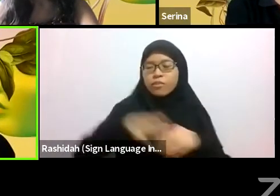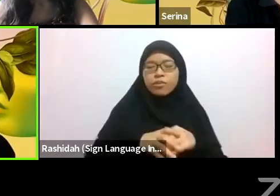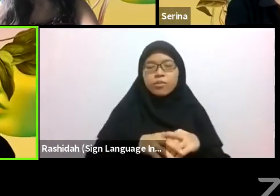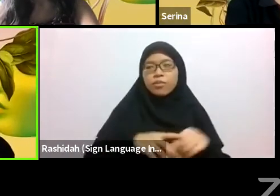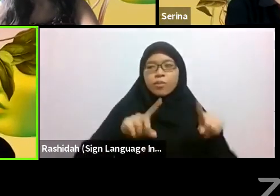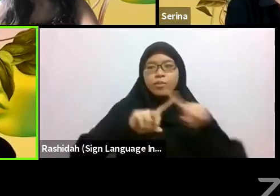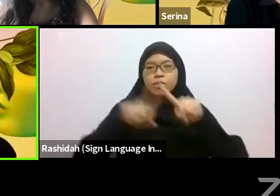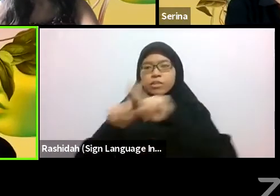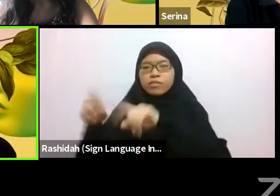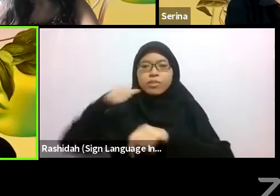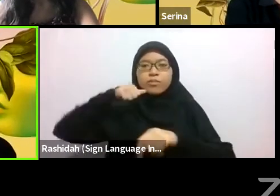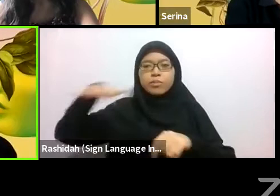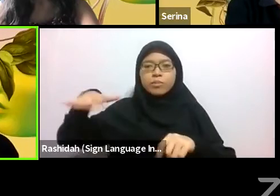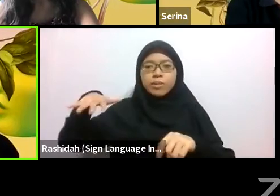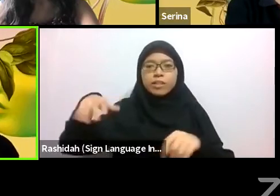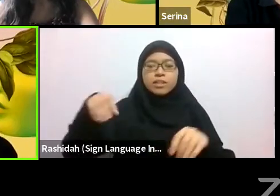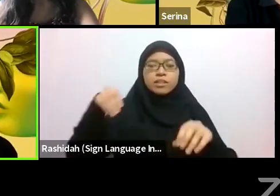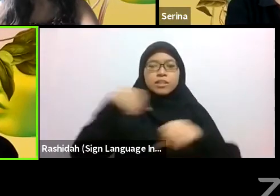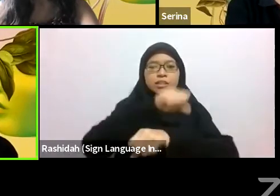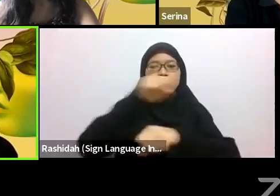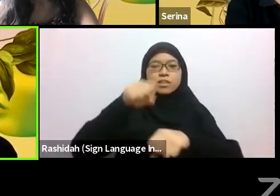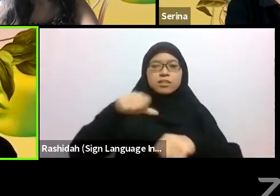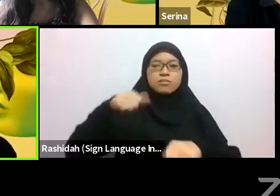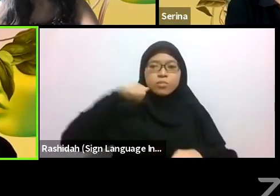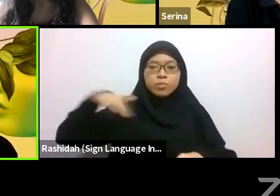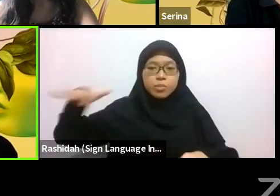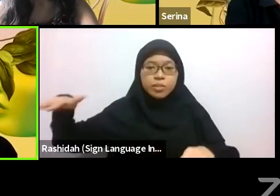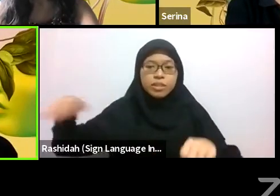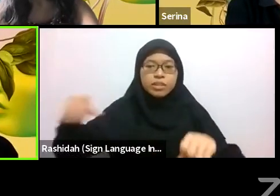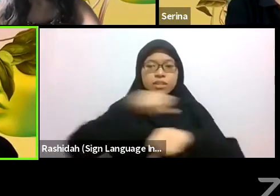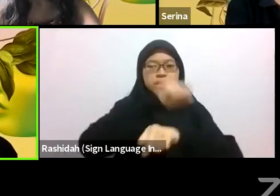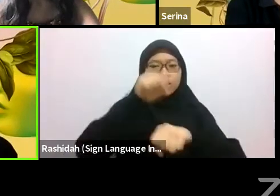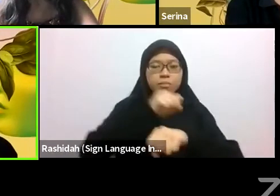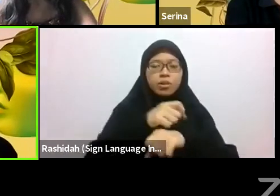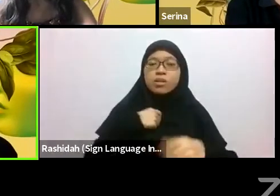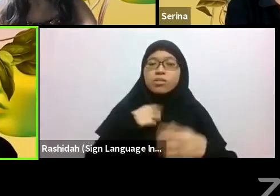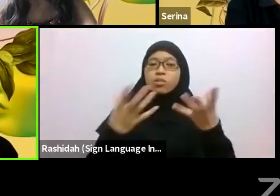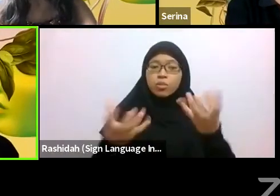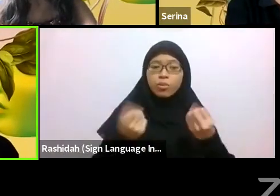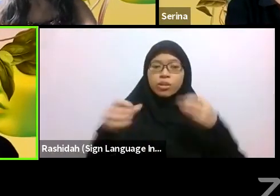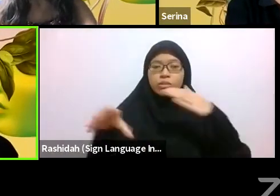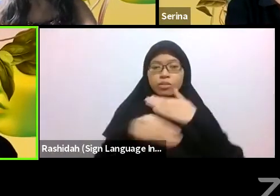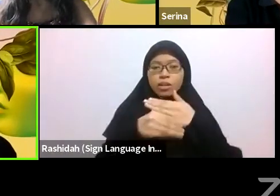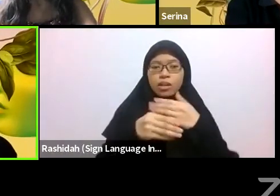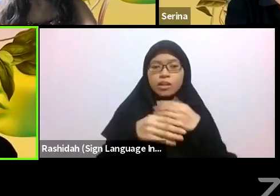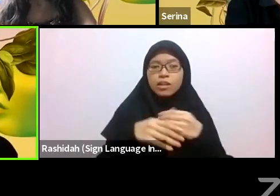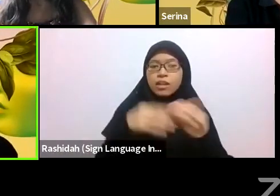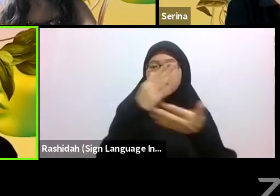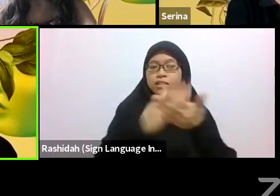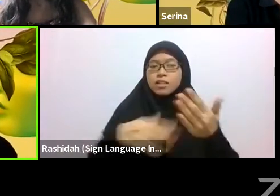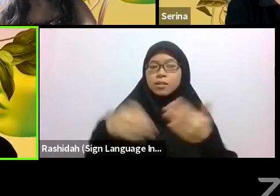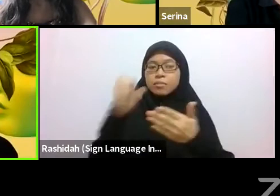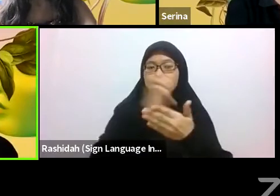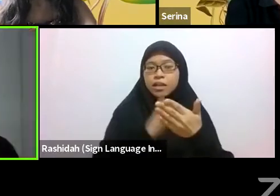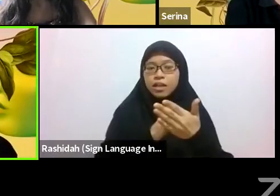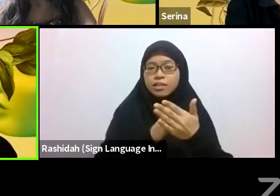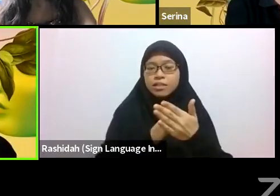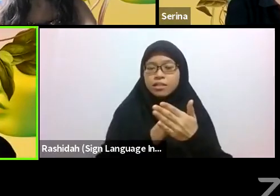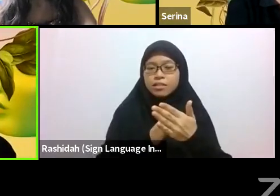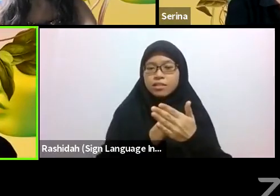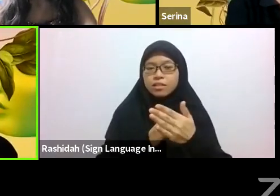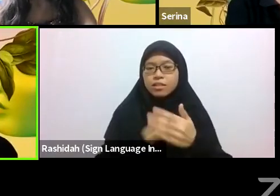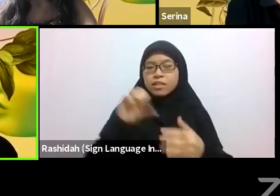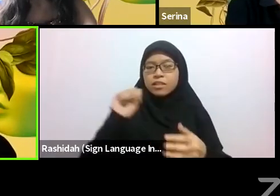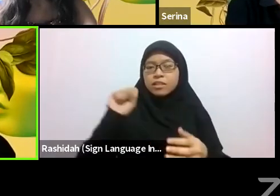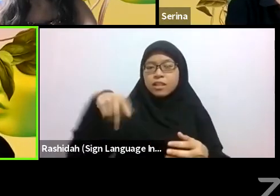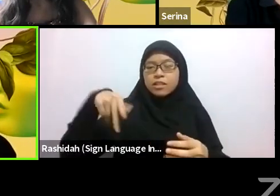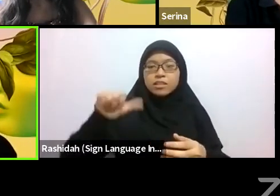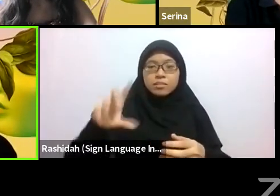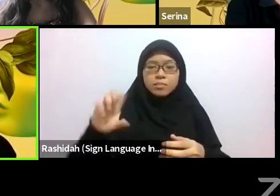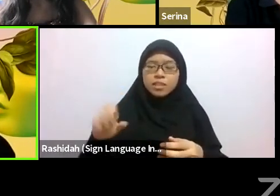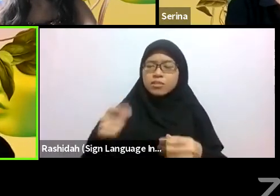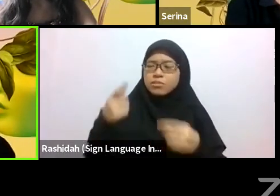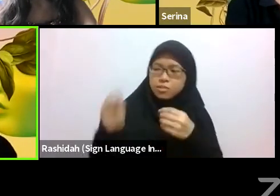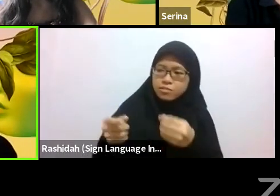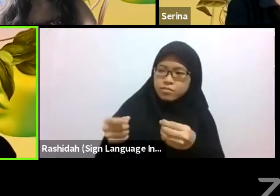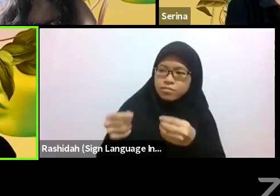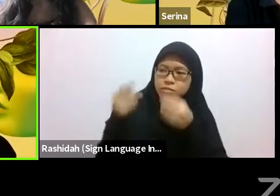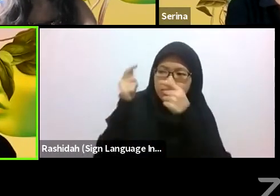I also wanted to add that I think some of the essays perhaps treat space in a more symbolic and metaphorical way.